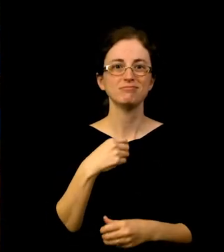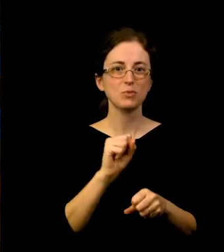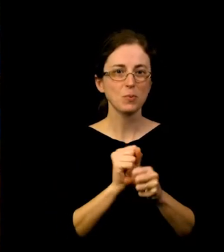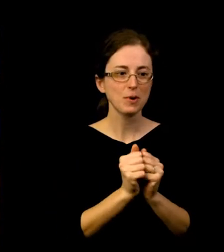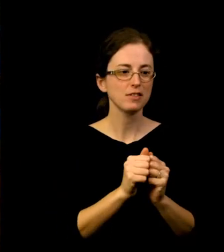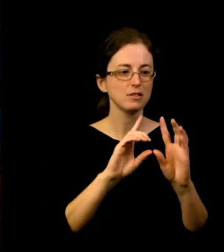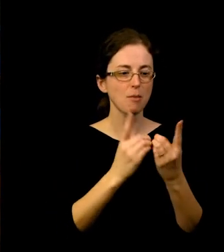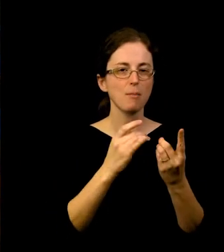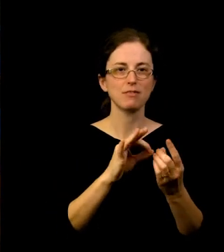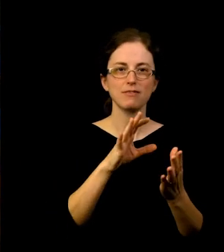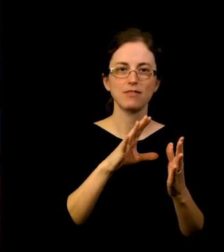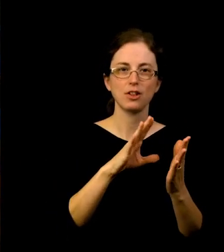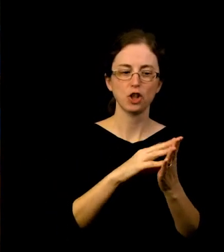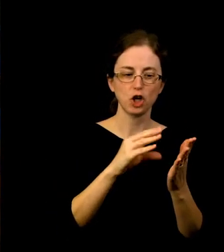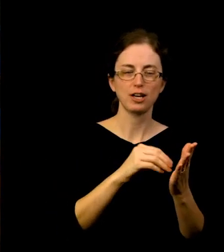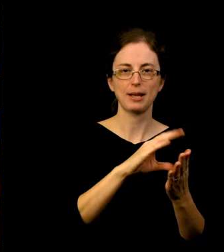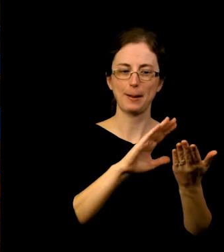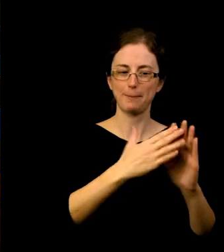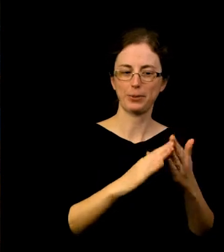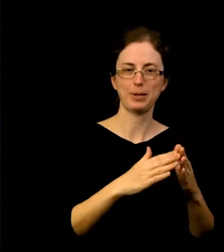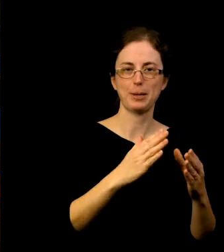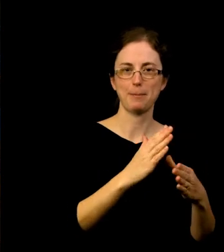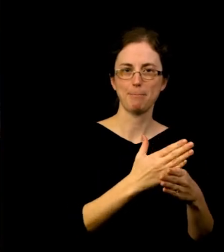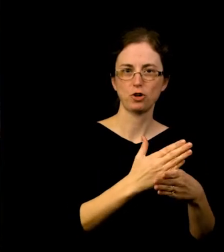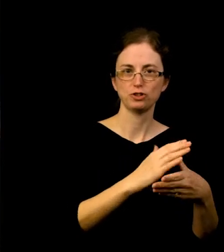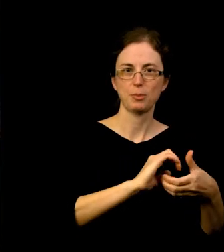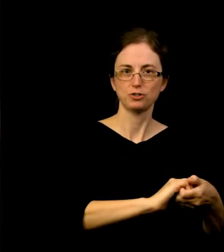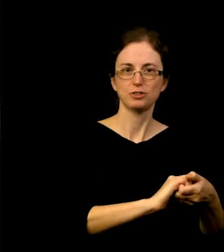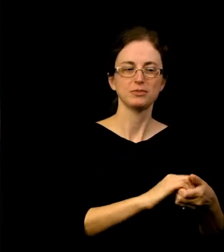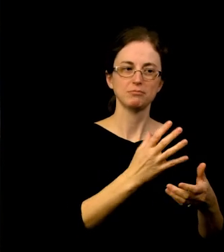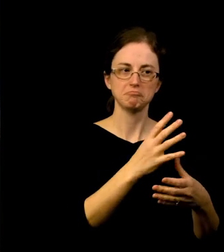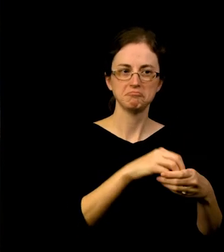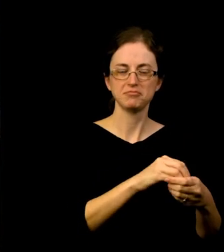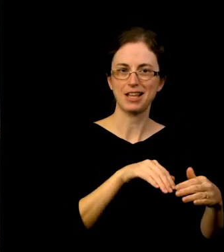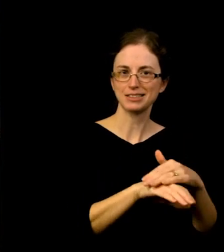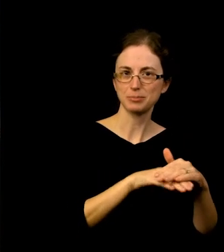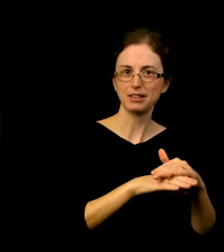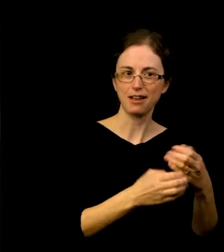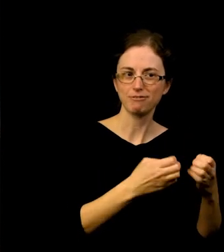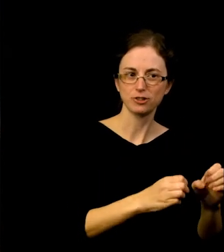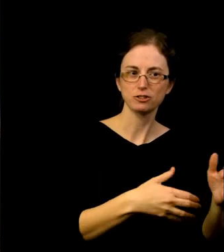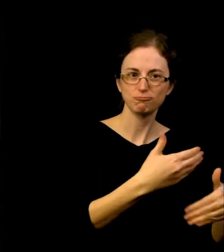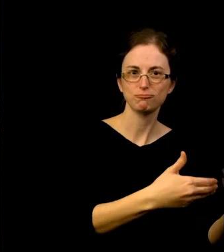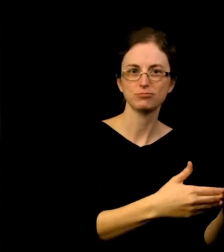Partnerships on some of our programs and accessibility efforts, but I've had more chances than ever to work with the Northwest Film Center.